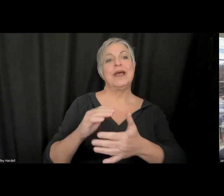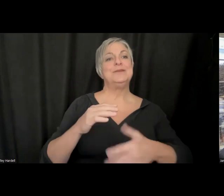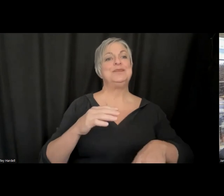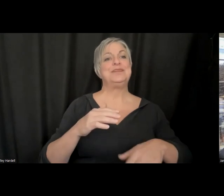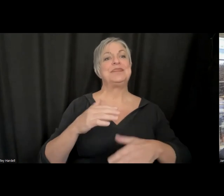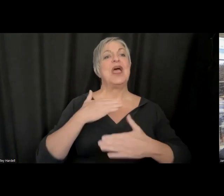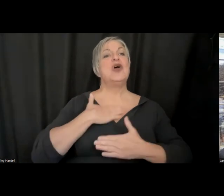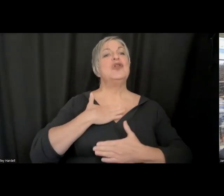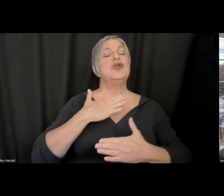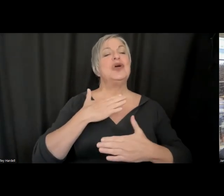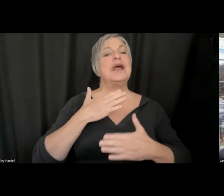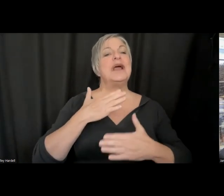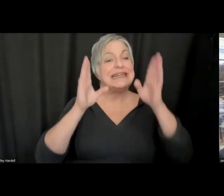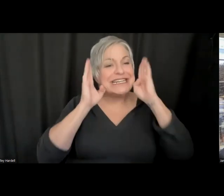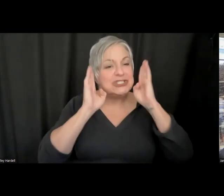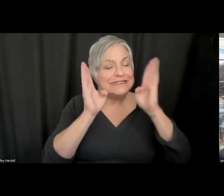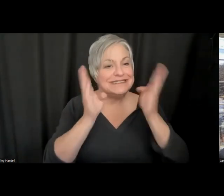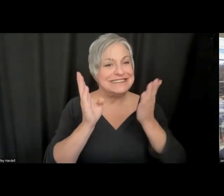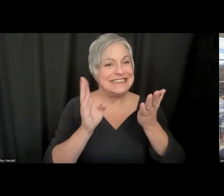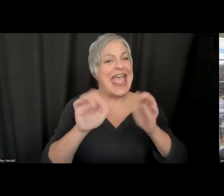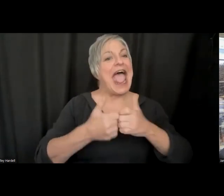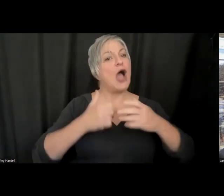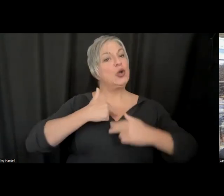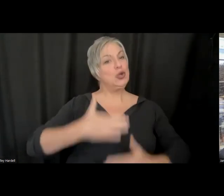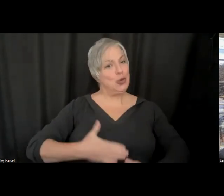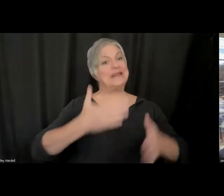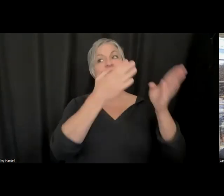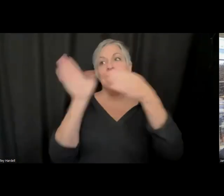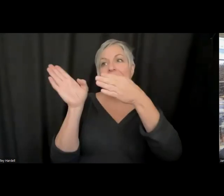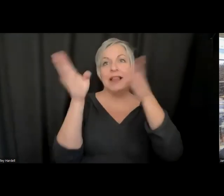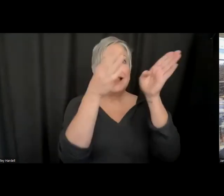attention and cognition. For example, the cocktail party